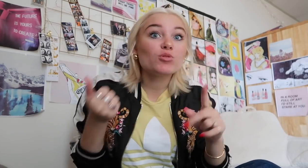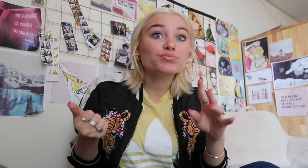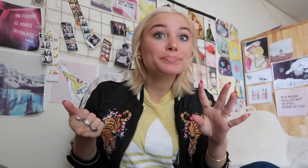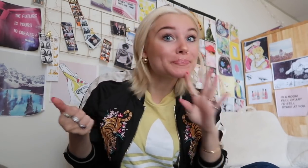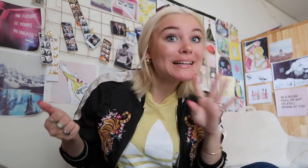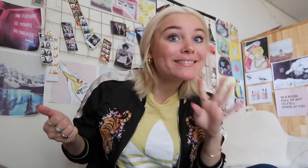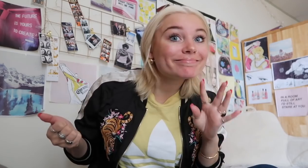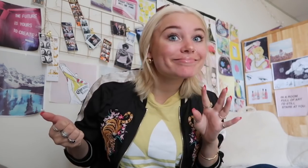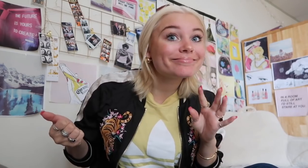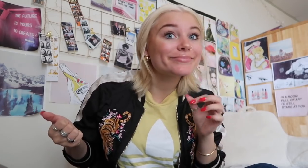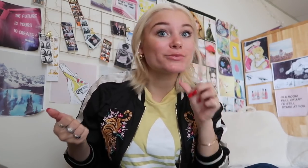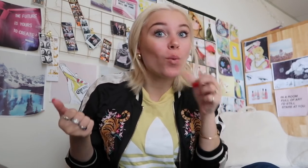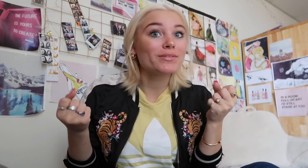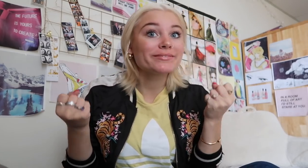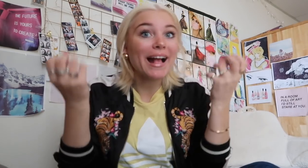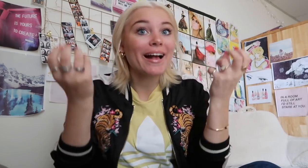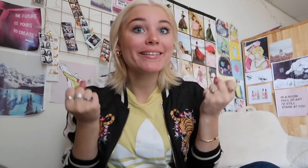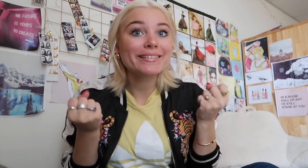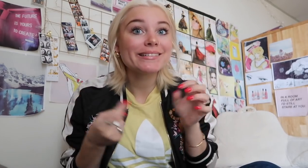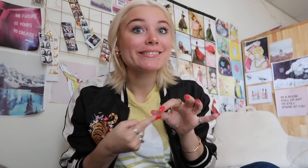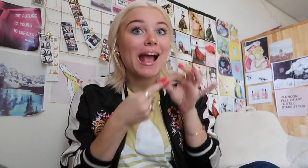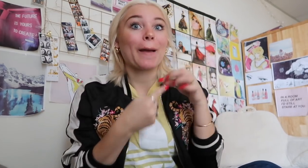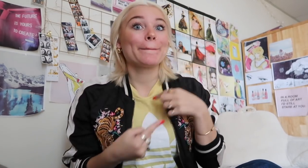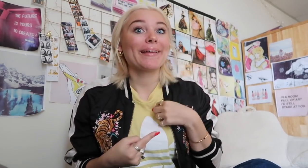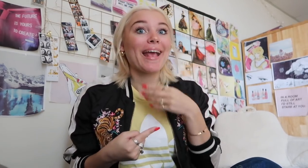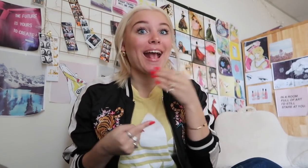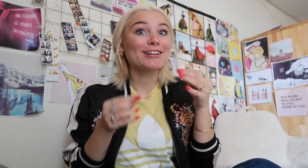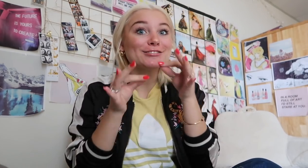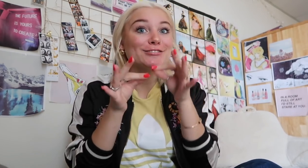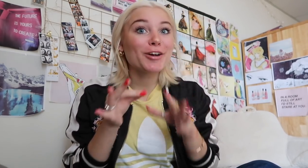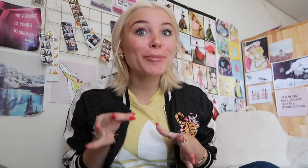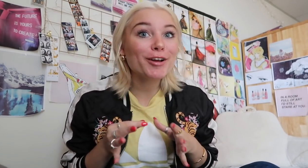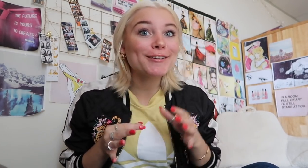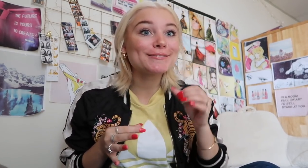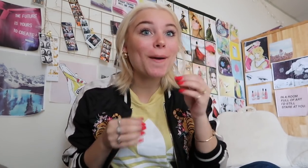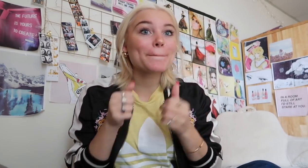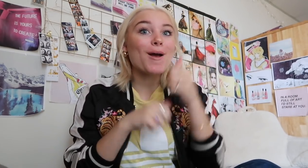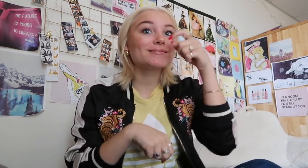and they don't speak in my language but in their own language who only can speak in my language which is only my interpreter and me.